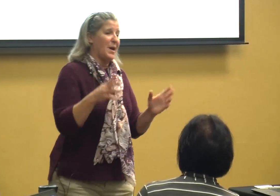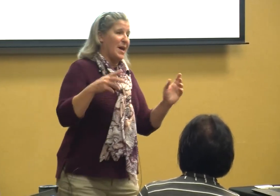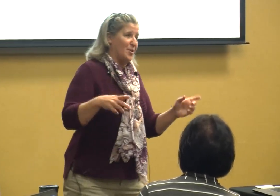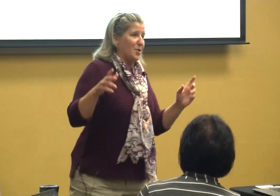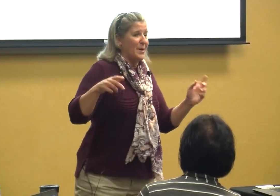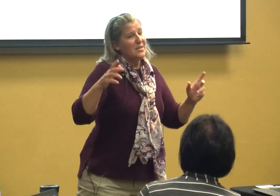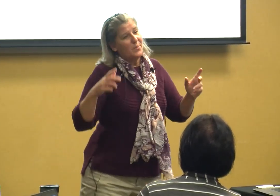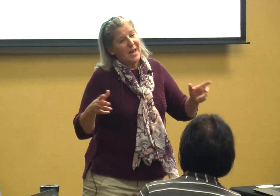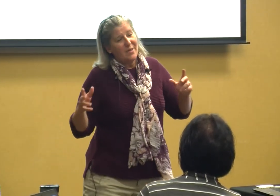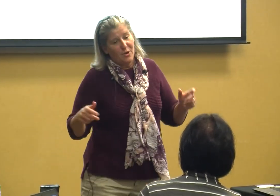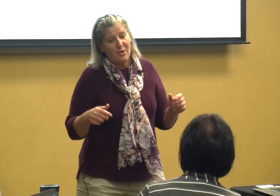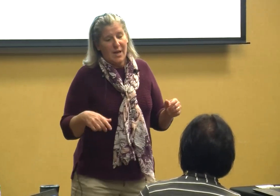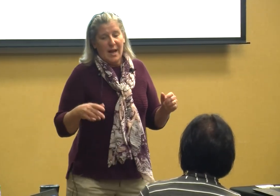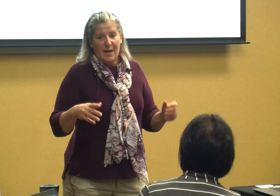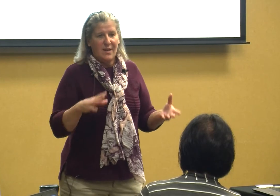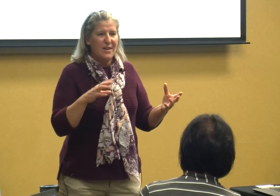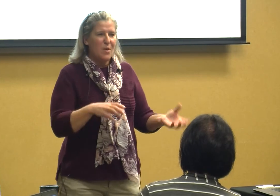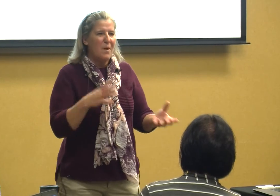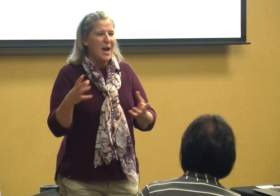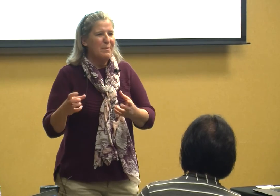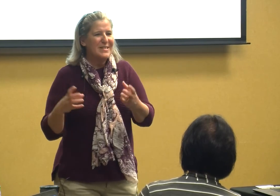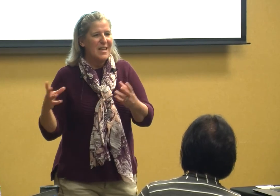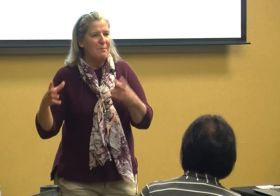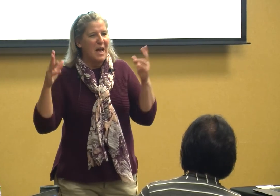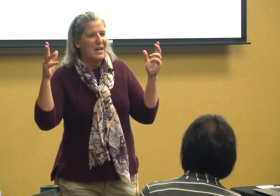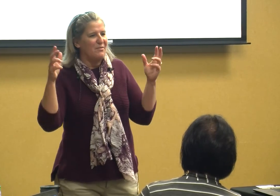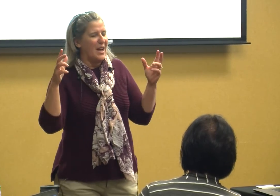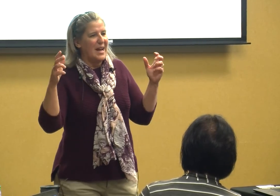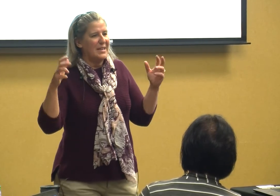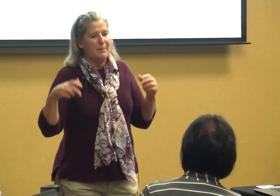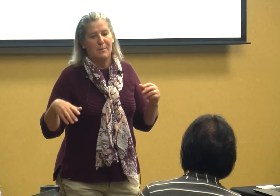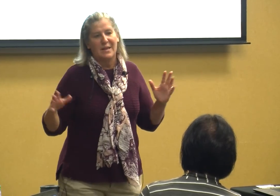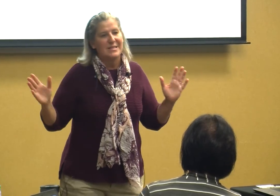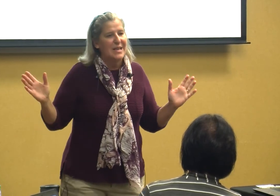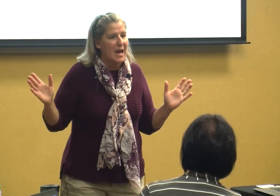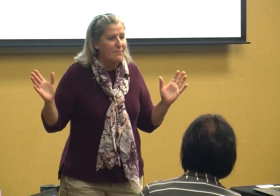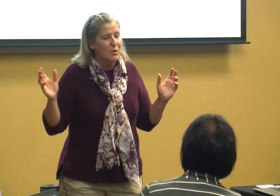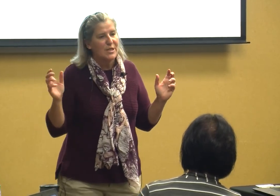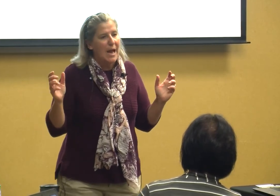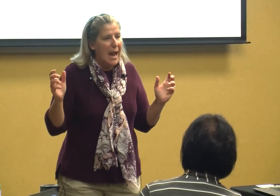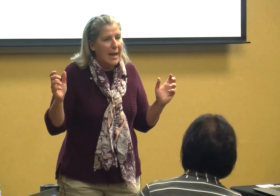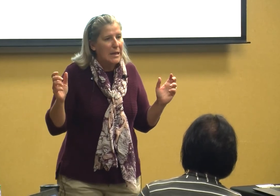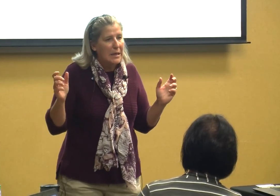weather what's the weather and then there might be some kind of academic but it's time for a snack so